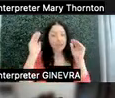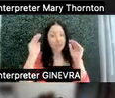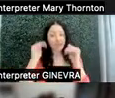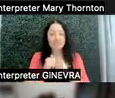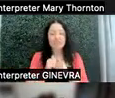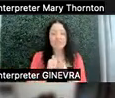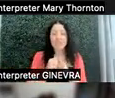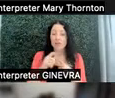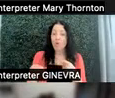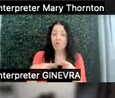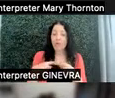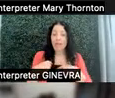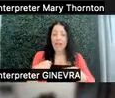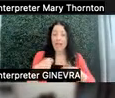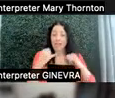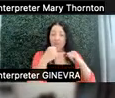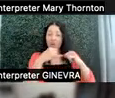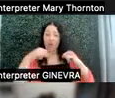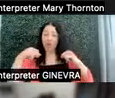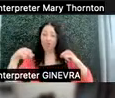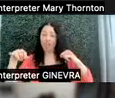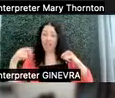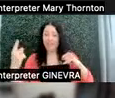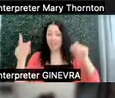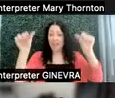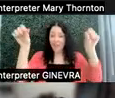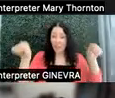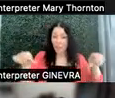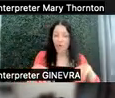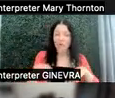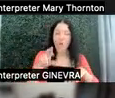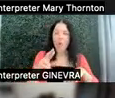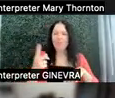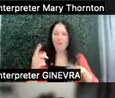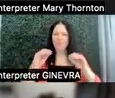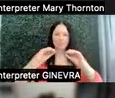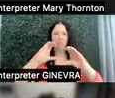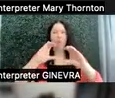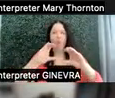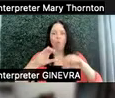when I underline something on the board or something is in bold on the PowerPoint, that